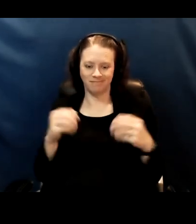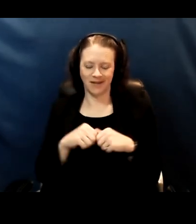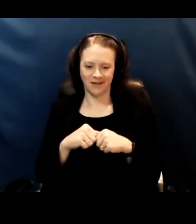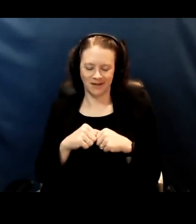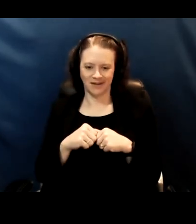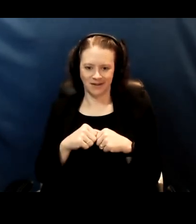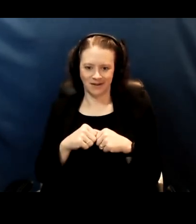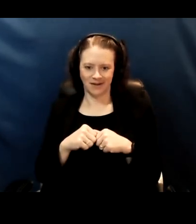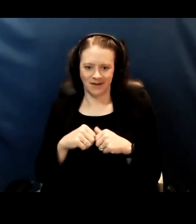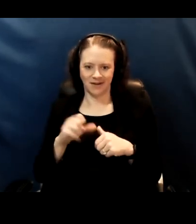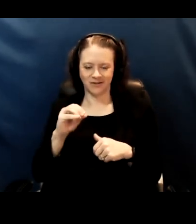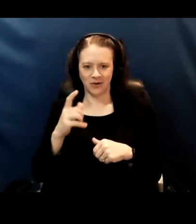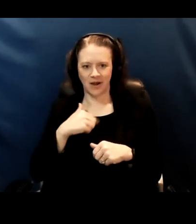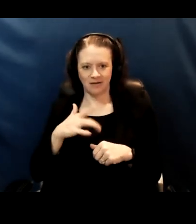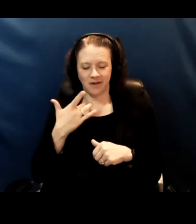overall it will be,